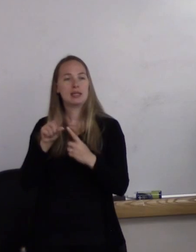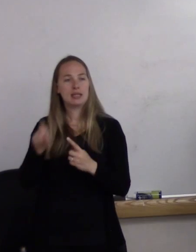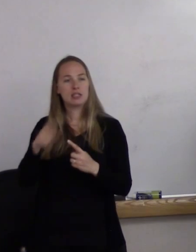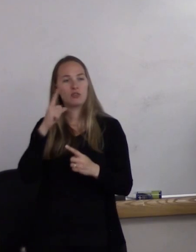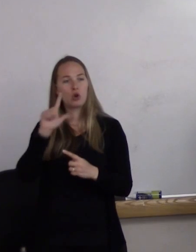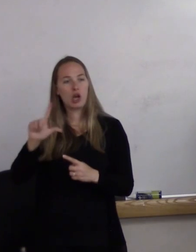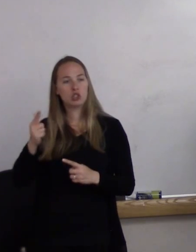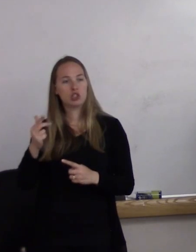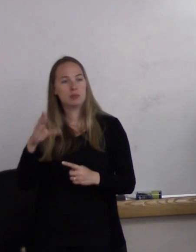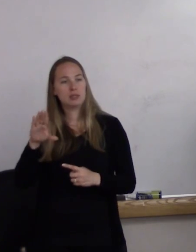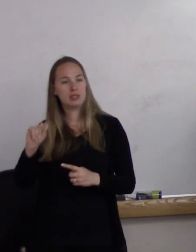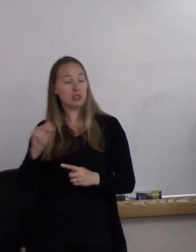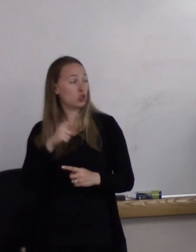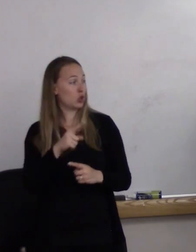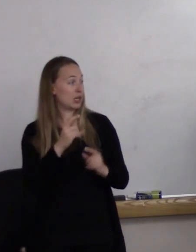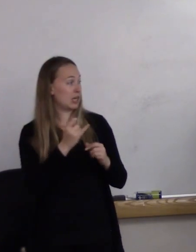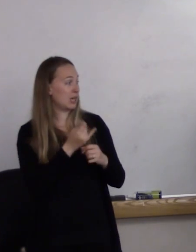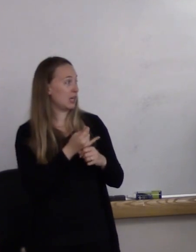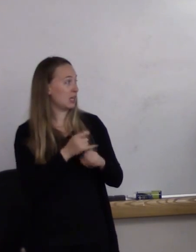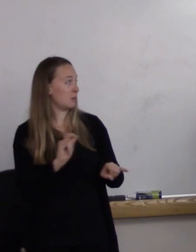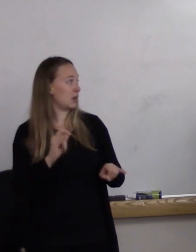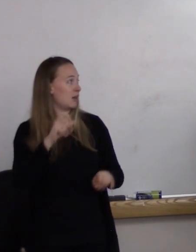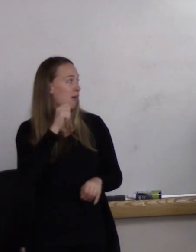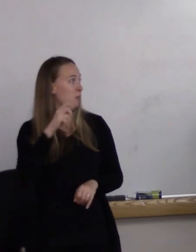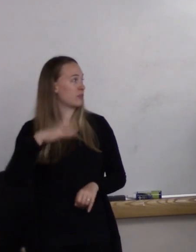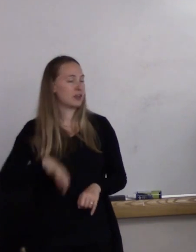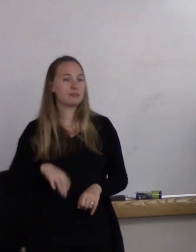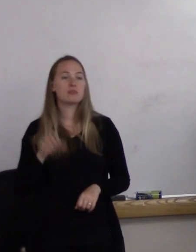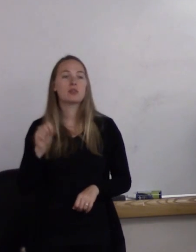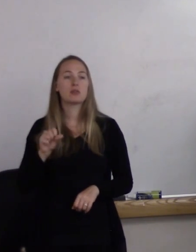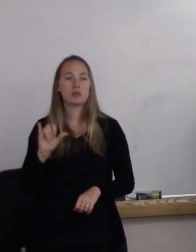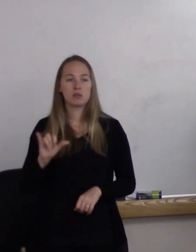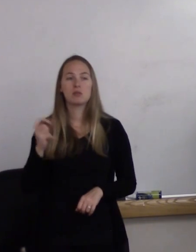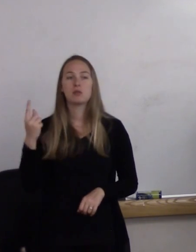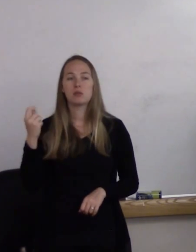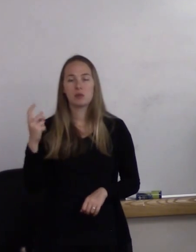(woman) So you're an independent nonprofit? We are an independent nonprofit. And unfortunately,